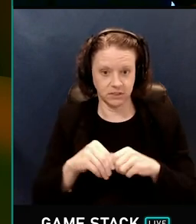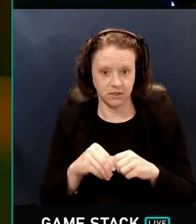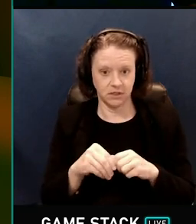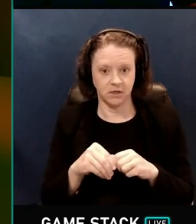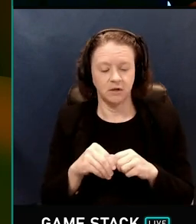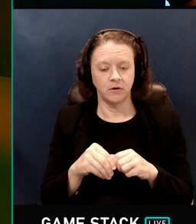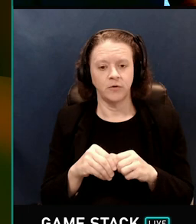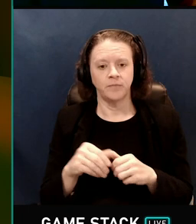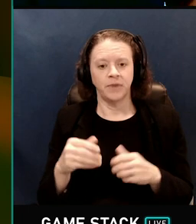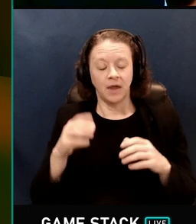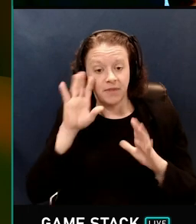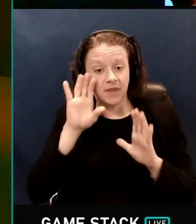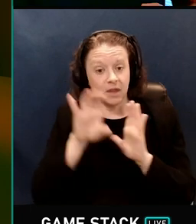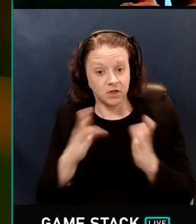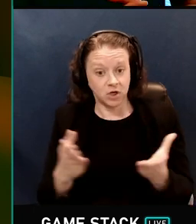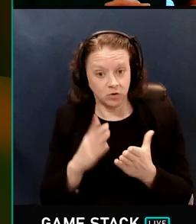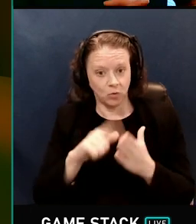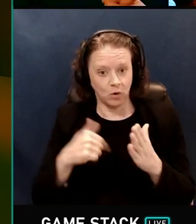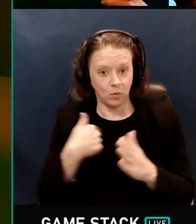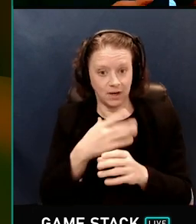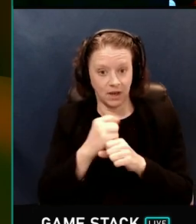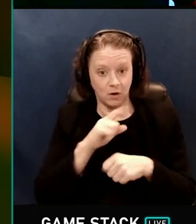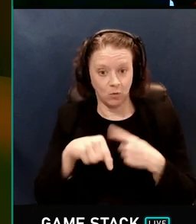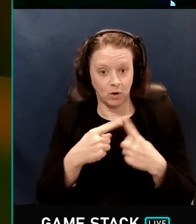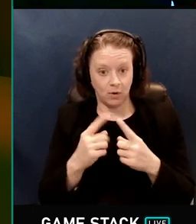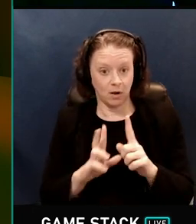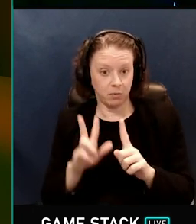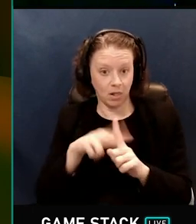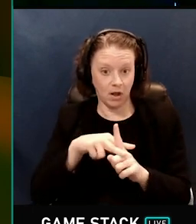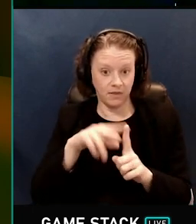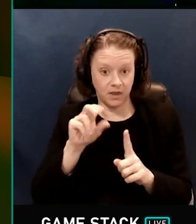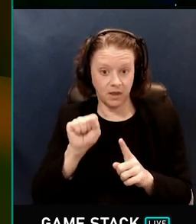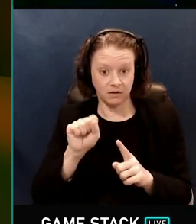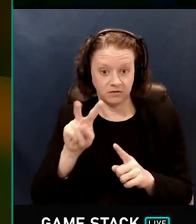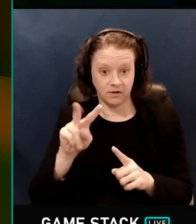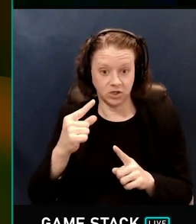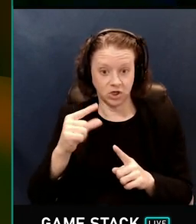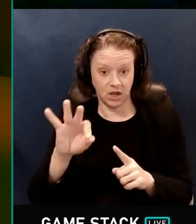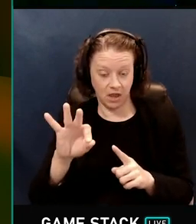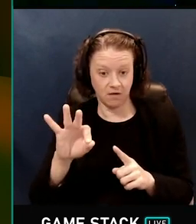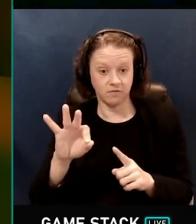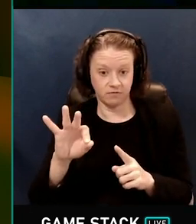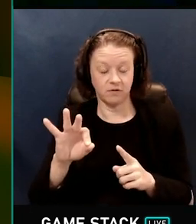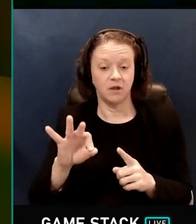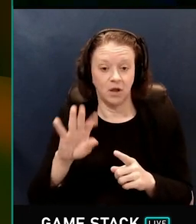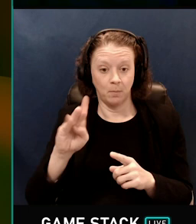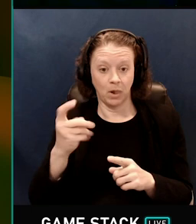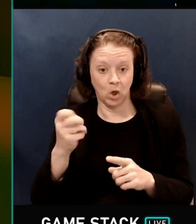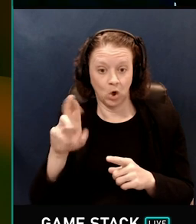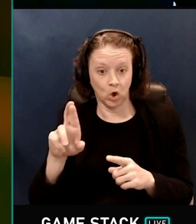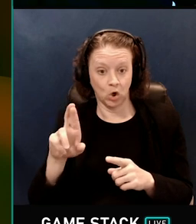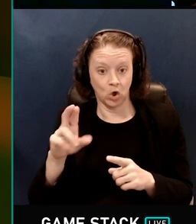Now the image here is what we get when we apply the SVGF blur kernel to our diffuse spherical harmonics,